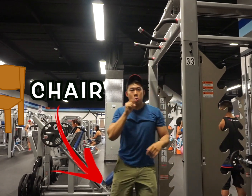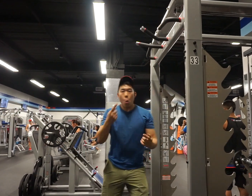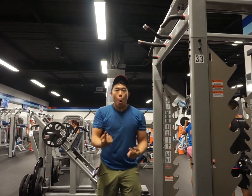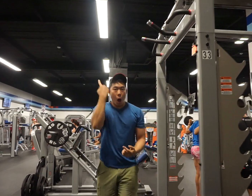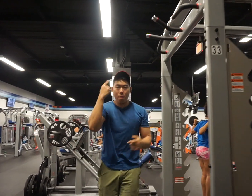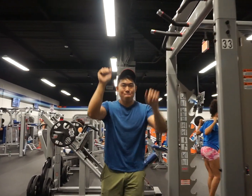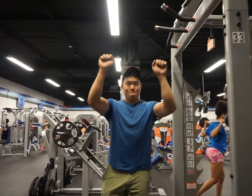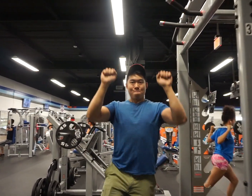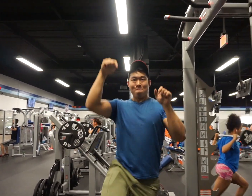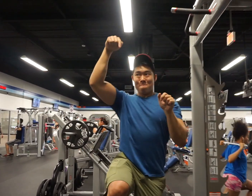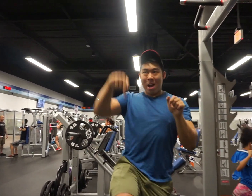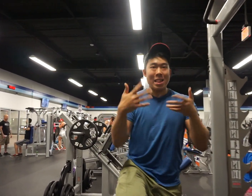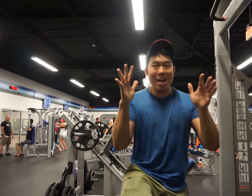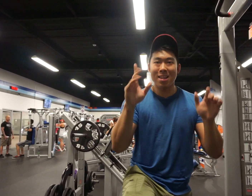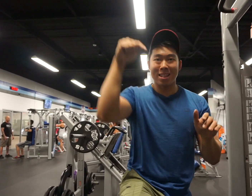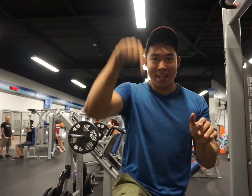Go up and then go down while holding the handle/bar.